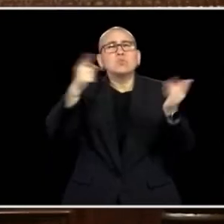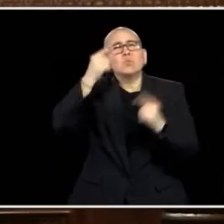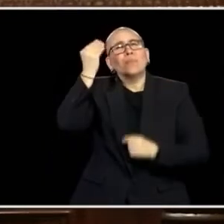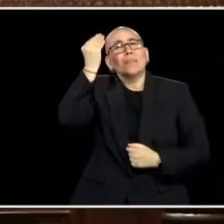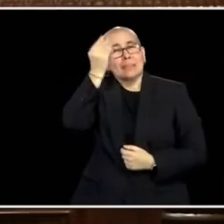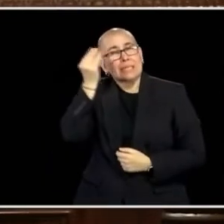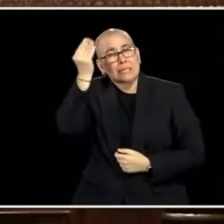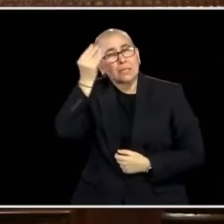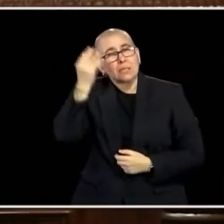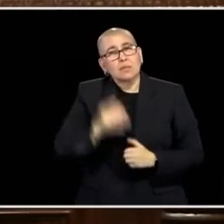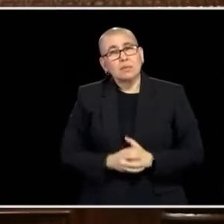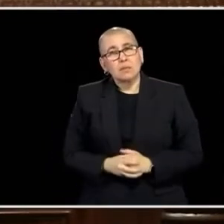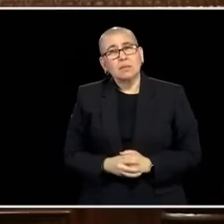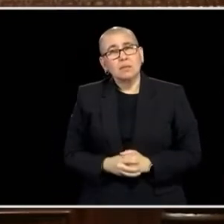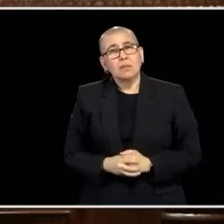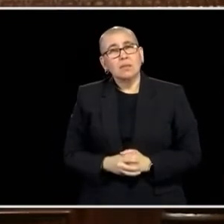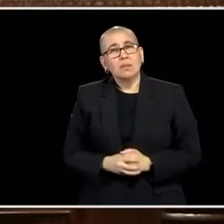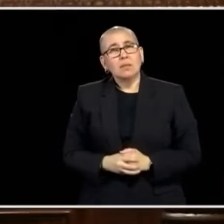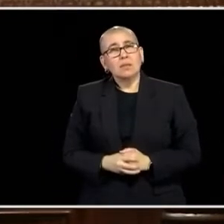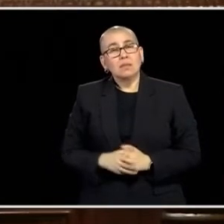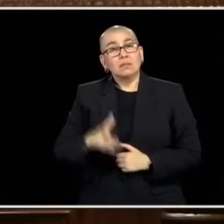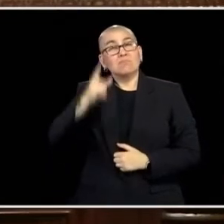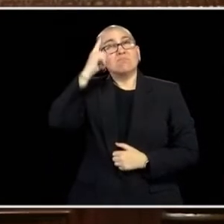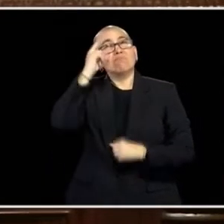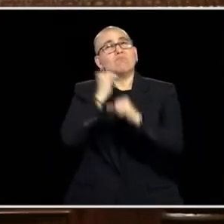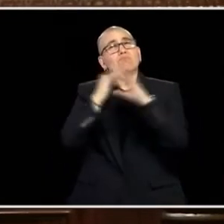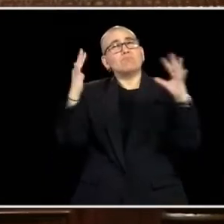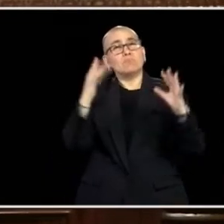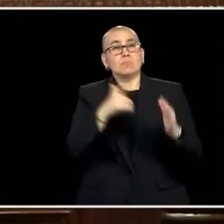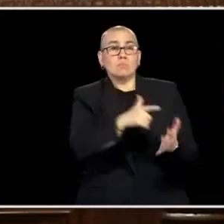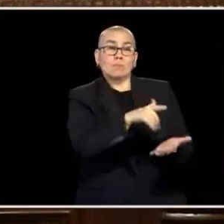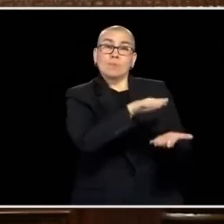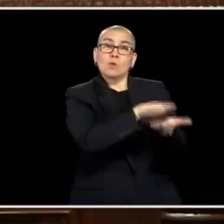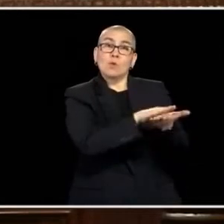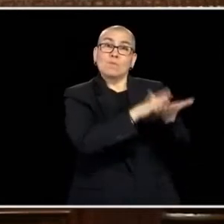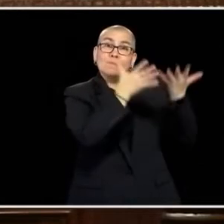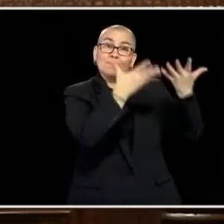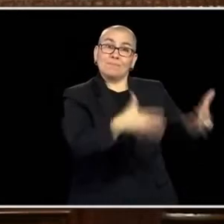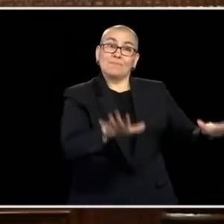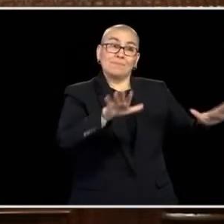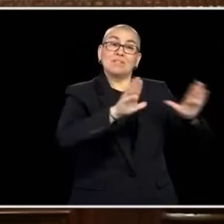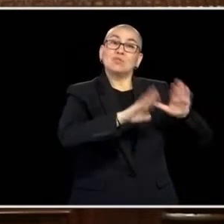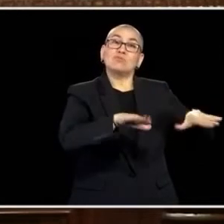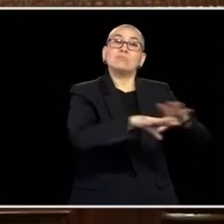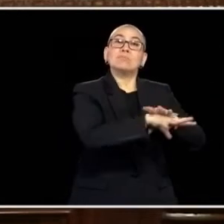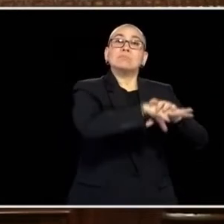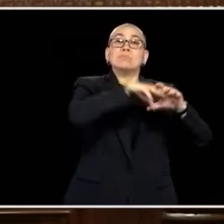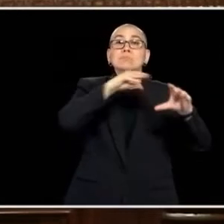MANY OF YOU HAVE WORKED HARD ON THIS, OUTSIDE OF SCHOOL, LET'S MAKE SURE THERE'S ENOUGH